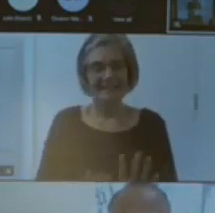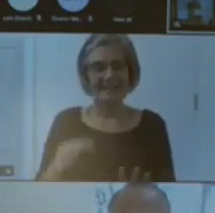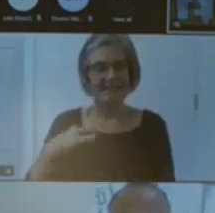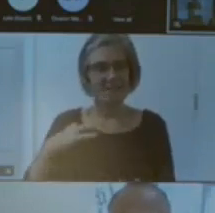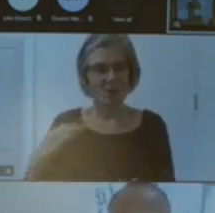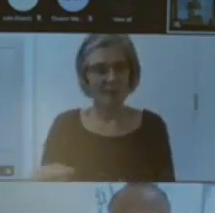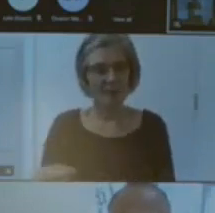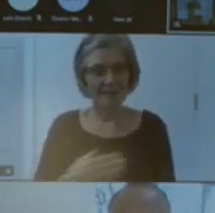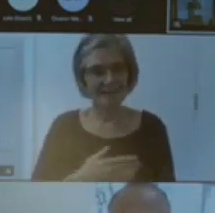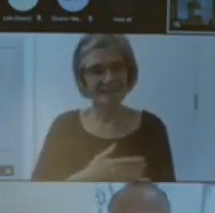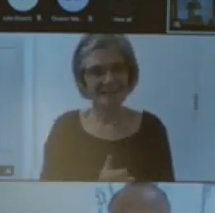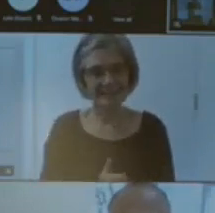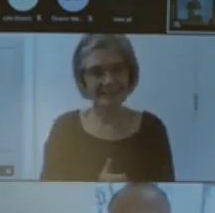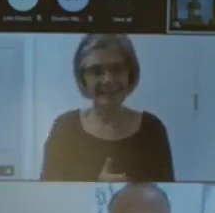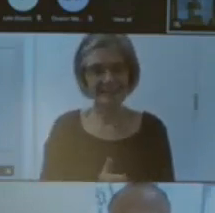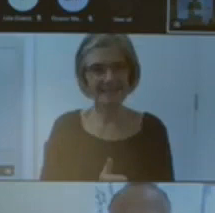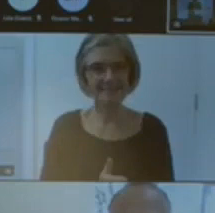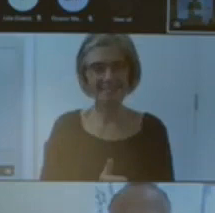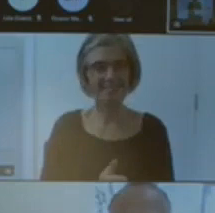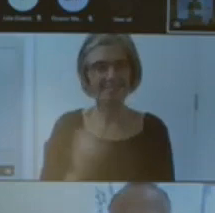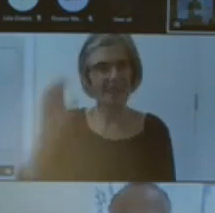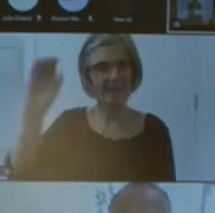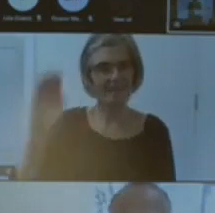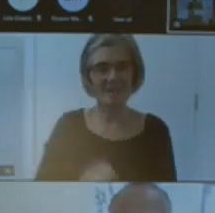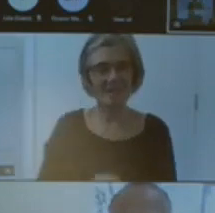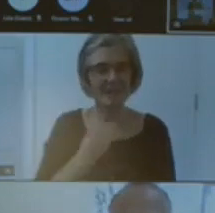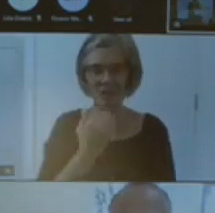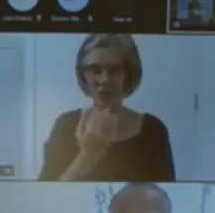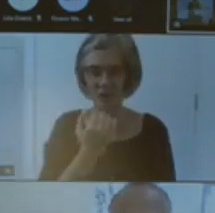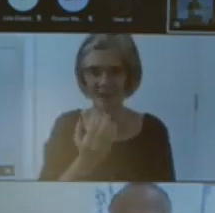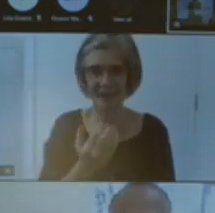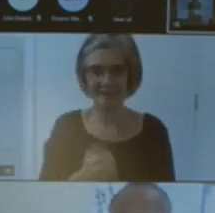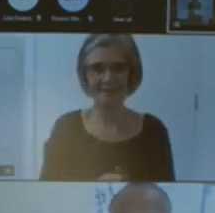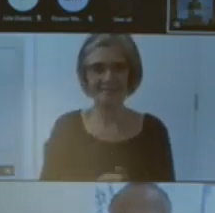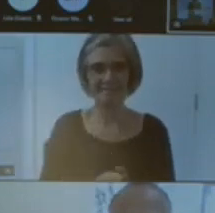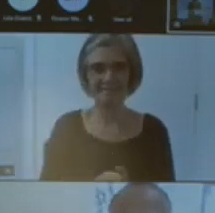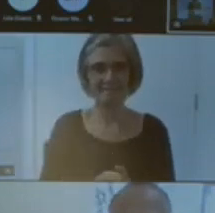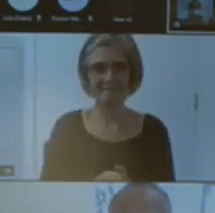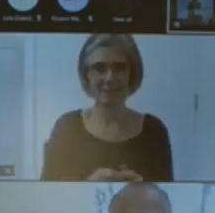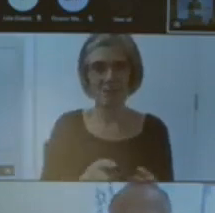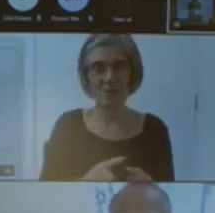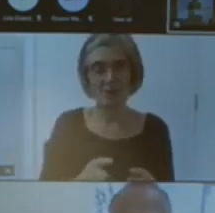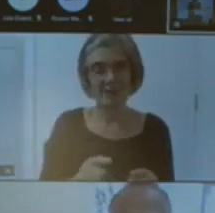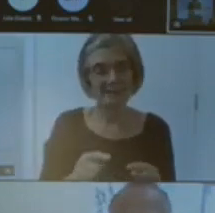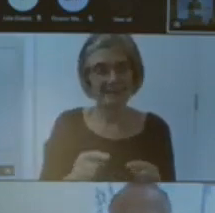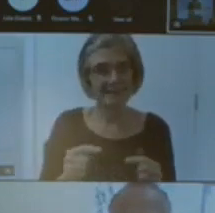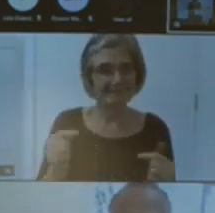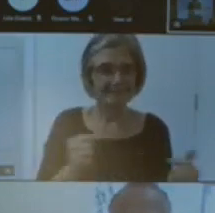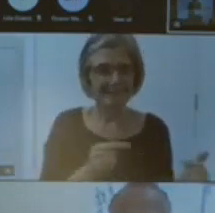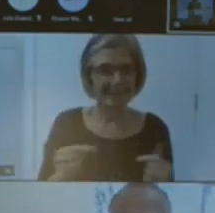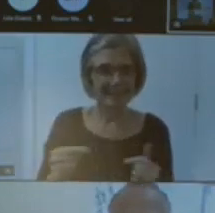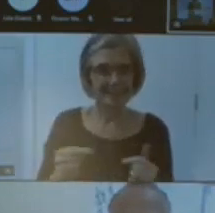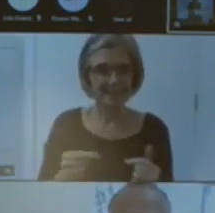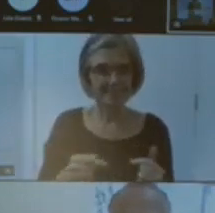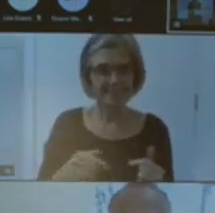because of the line between H volunteering and um unpaid labor or exploitation and what I talked